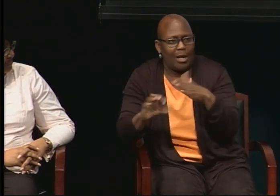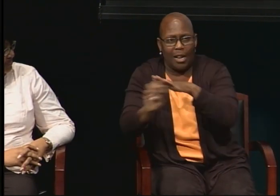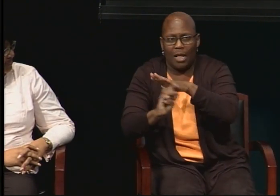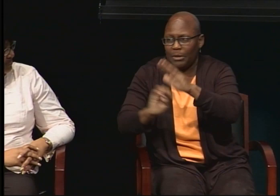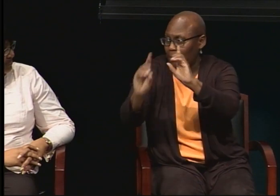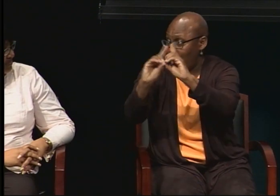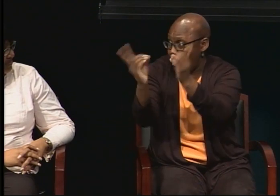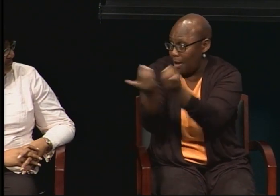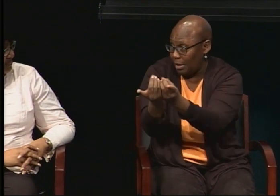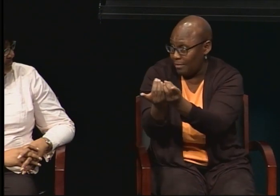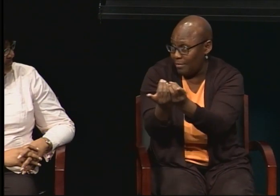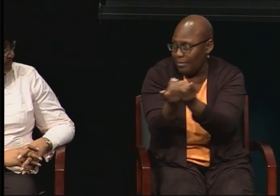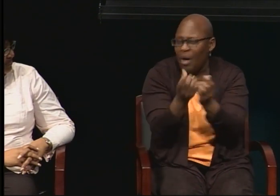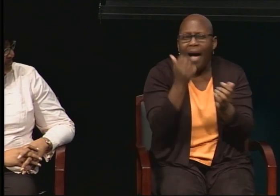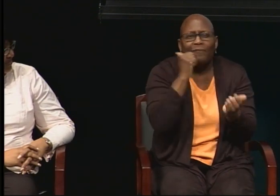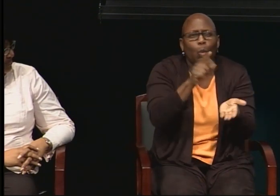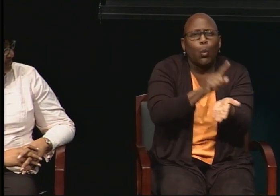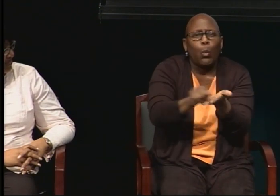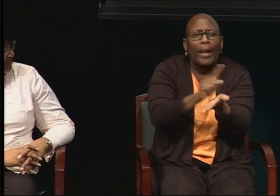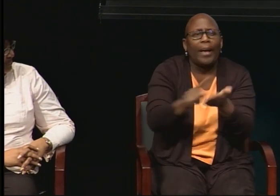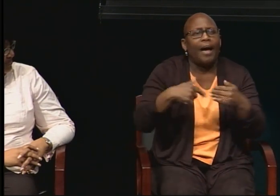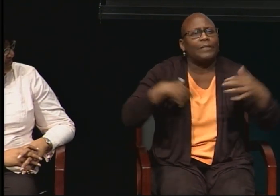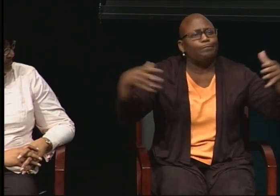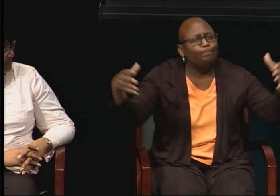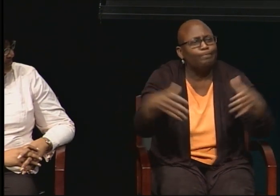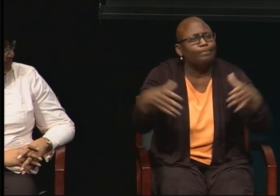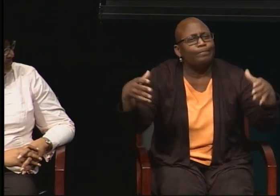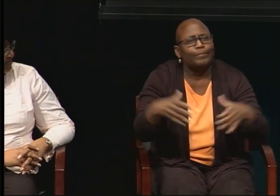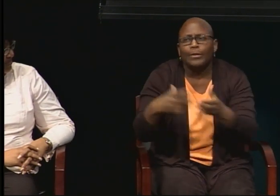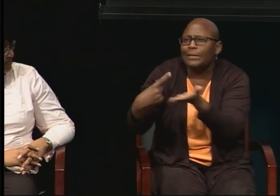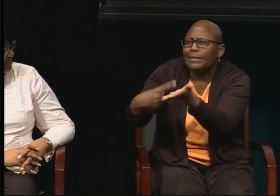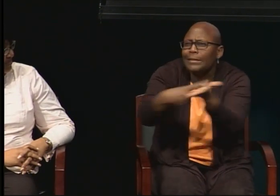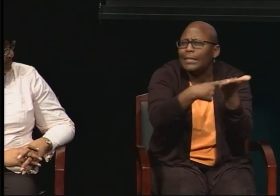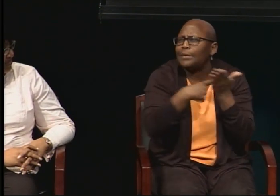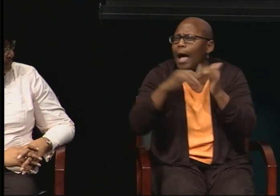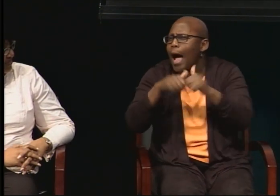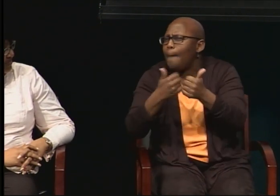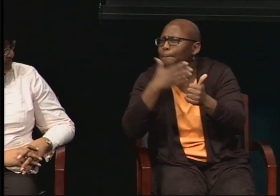So weekly we had gatherings where we consulted about teaching children literacy skills and working with them and so forth.